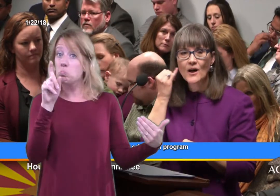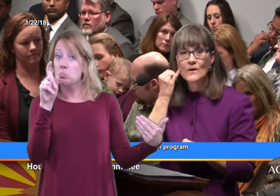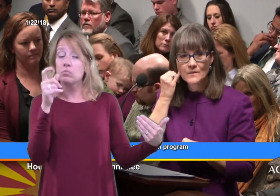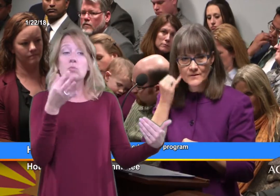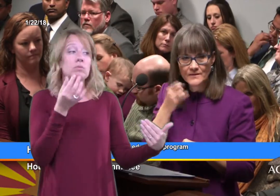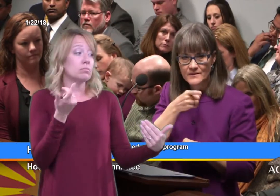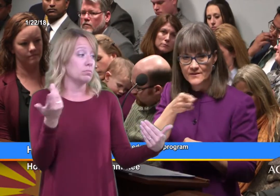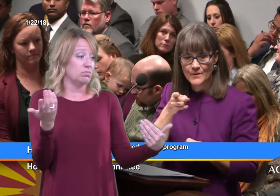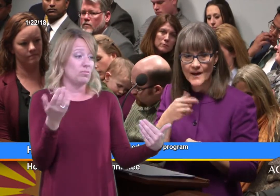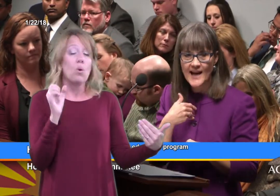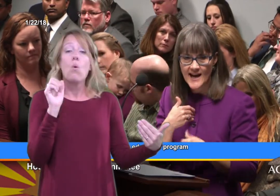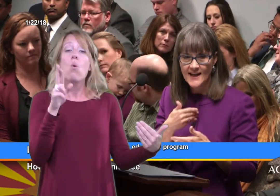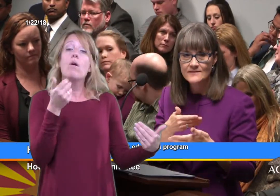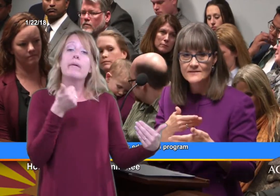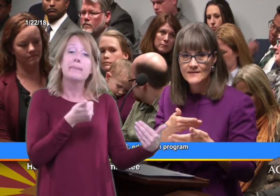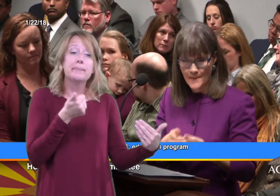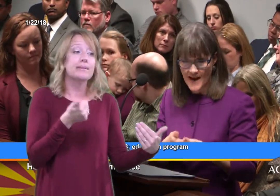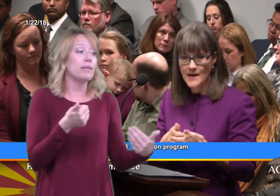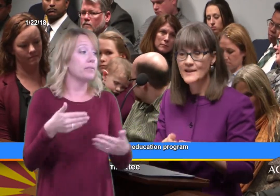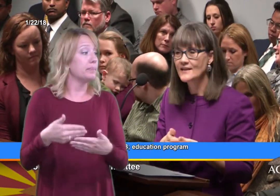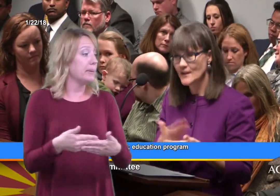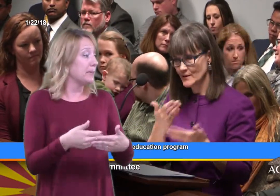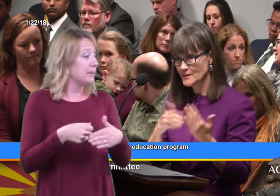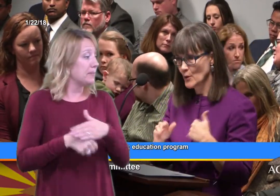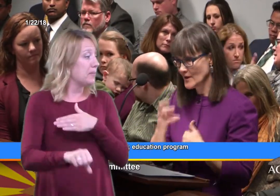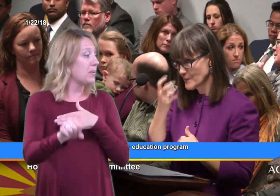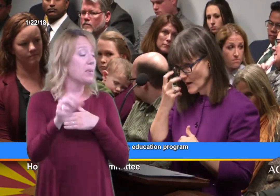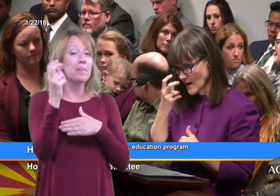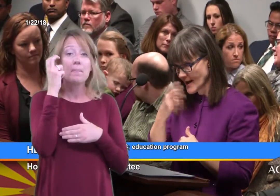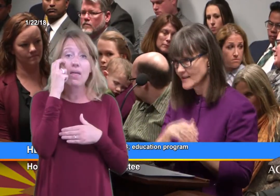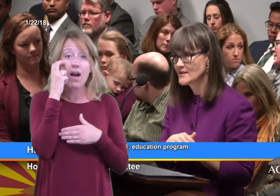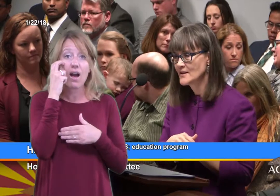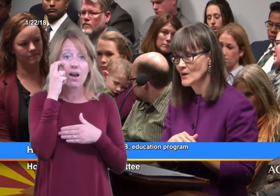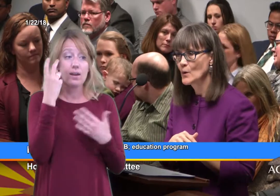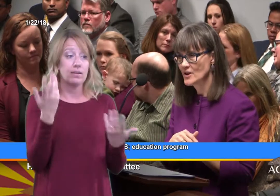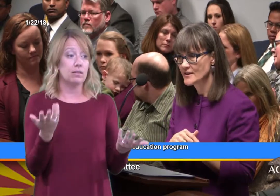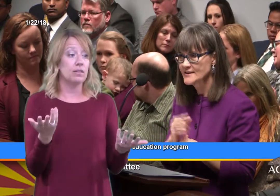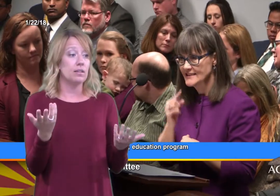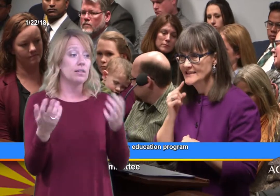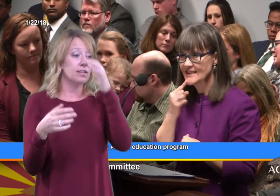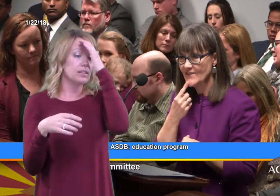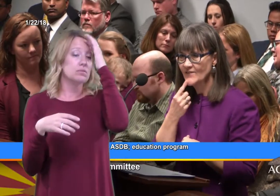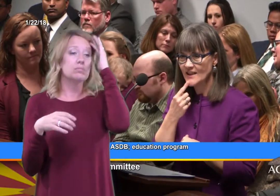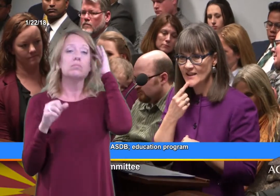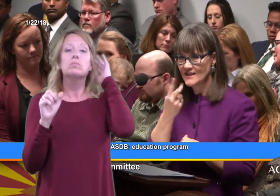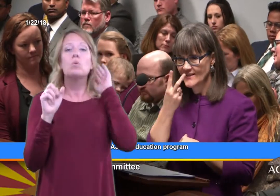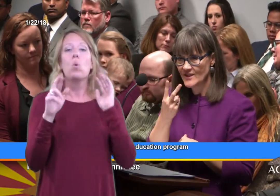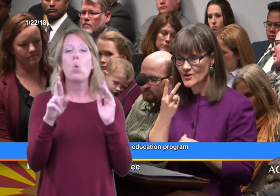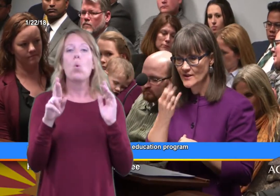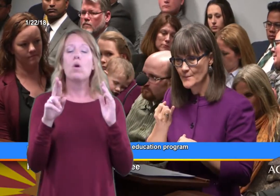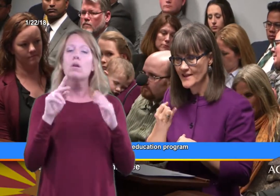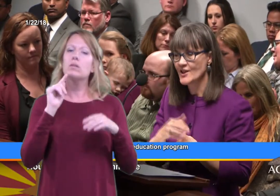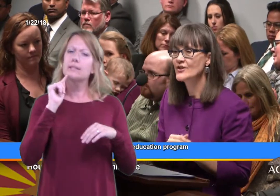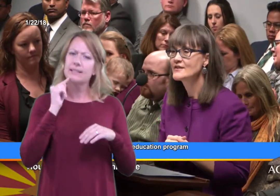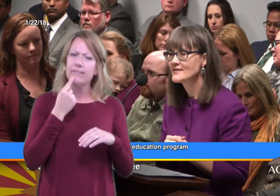Suppose you had a baby that was born blind or significantly visually impaired.